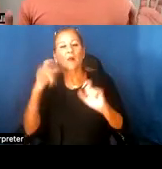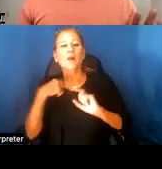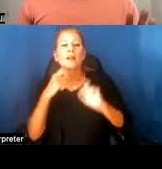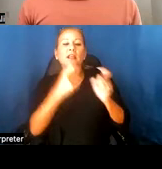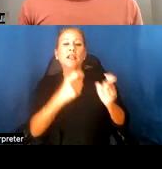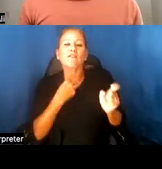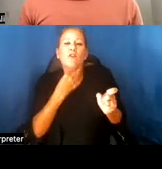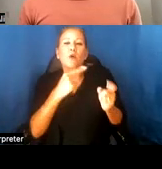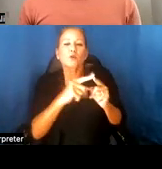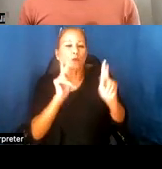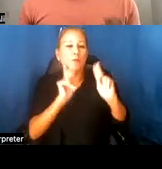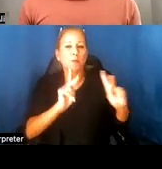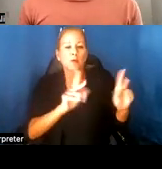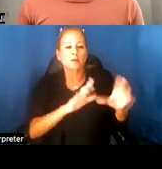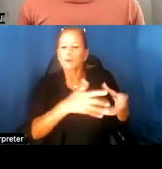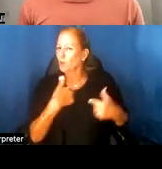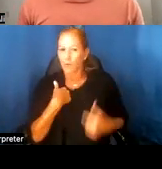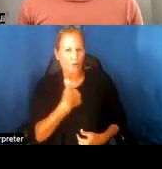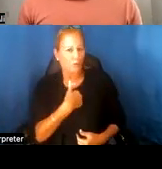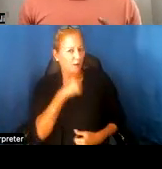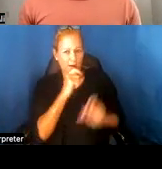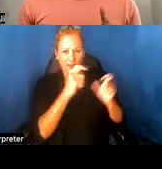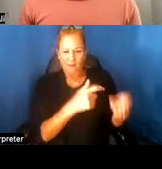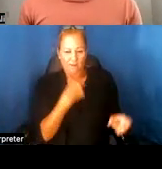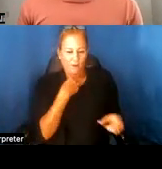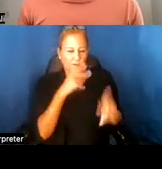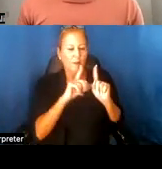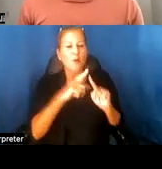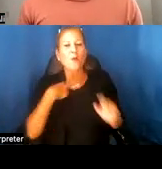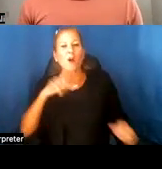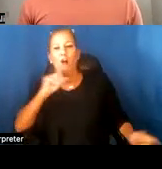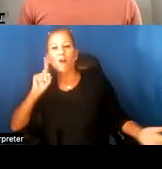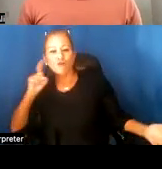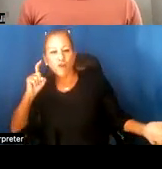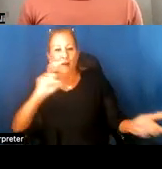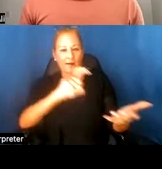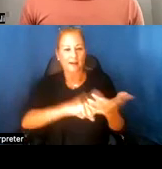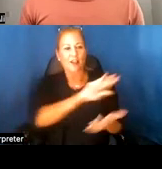voice to people, we're not giving voice to people but we are recognizing the voices that already